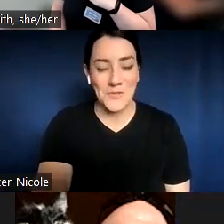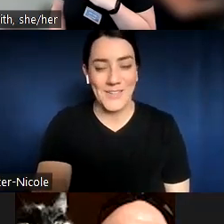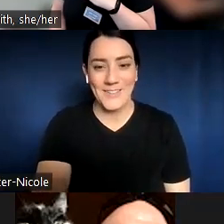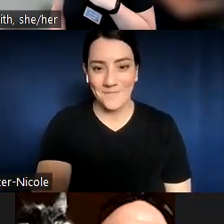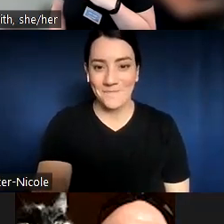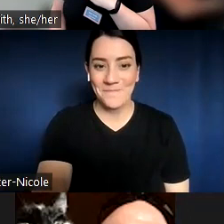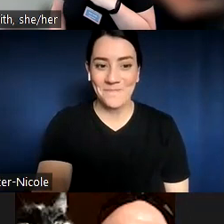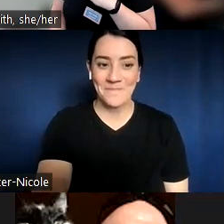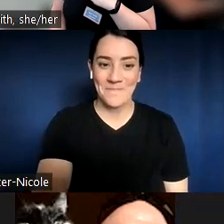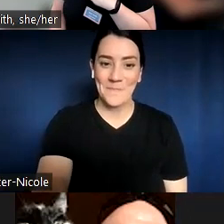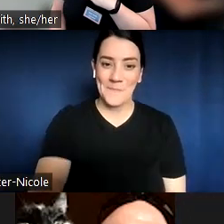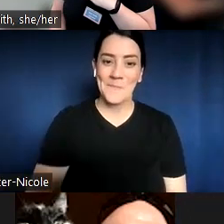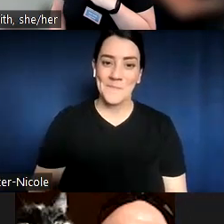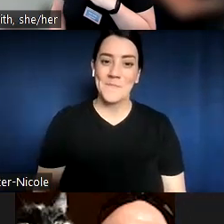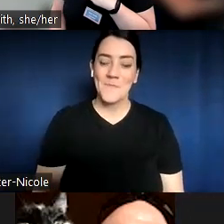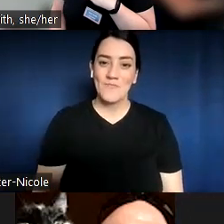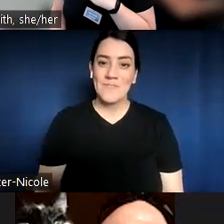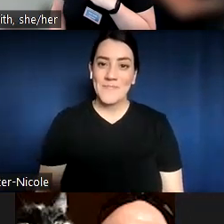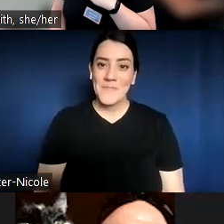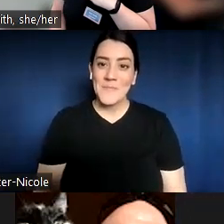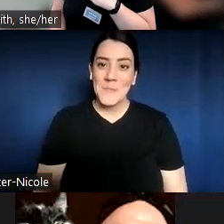Really appreciate it.